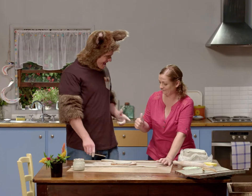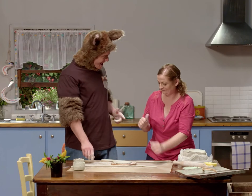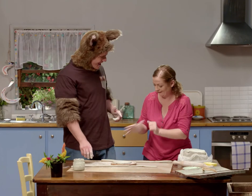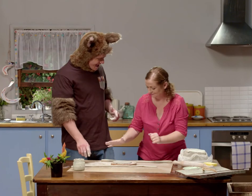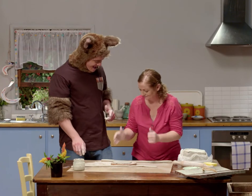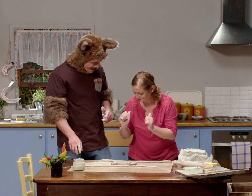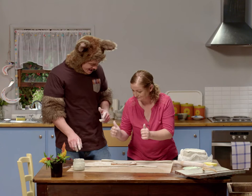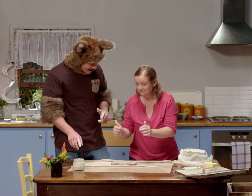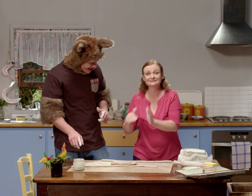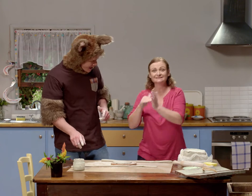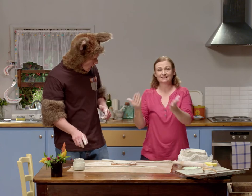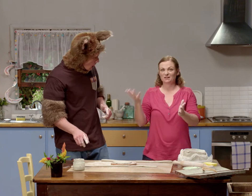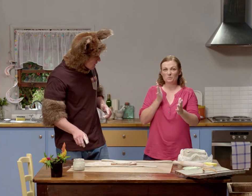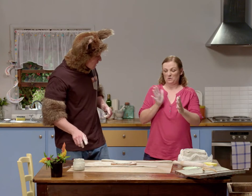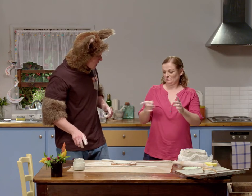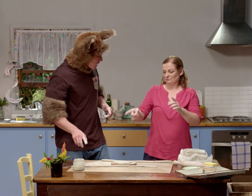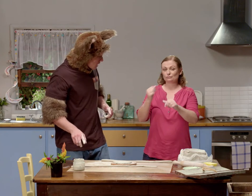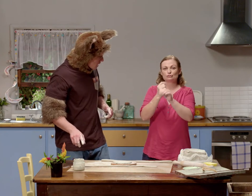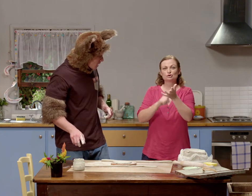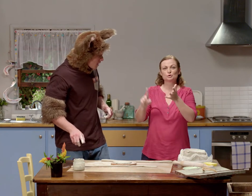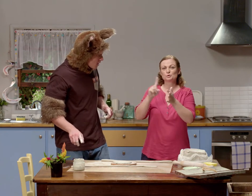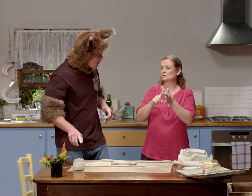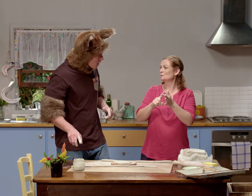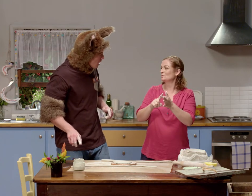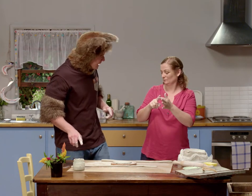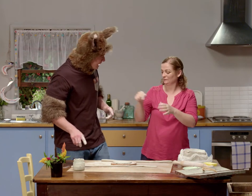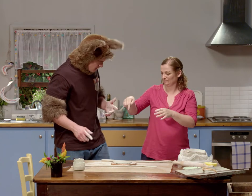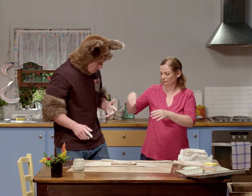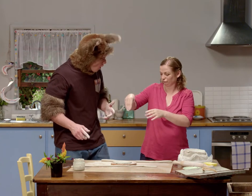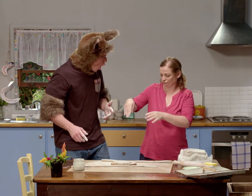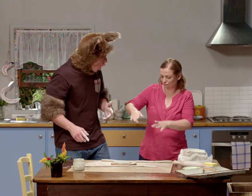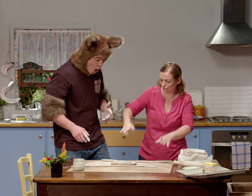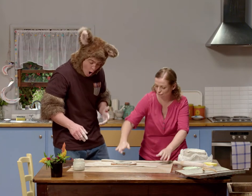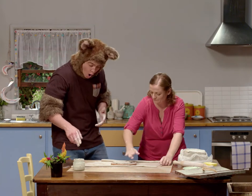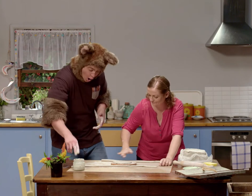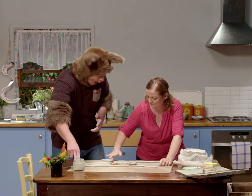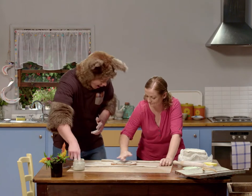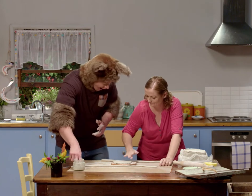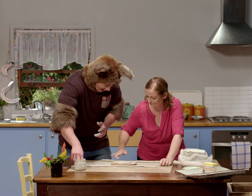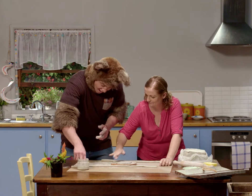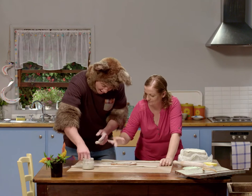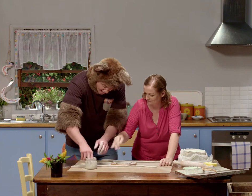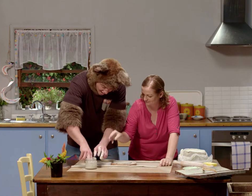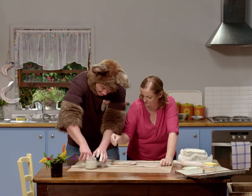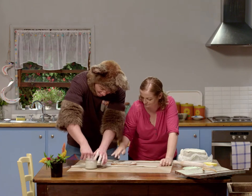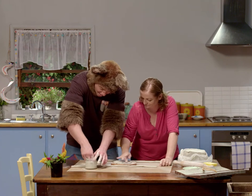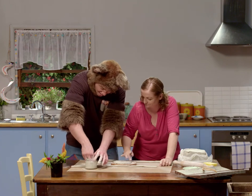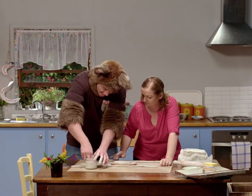Good, that's fantastic. Now we need to use the glue, we'll just need to dab a little bit around the edge.